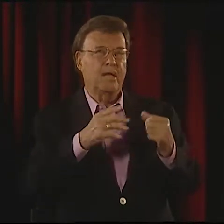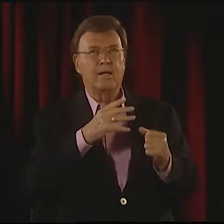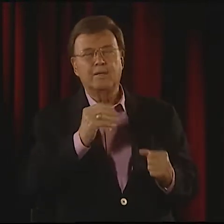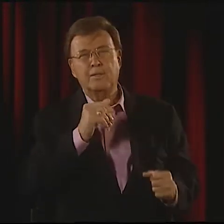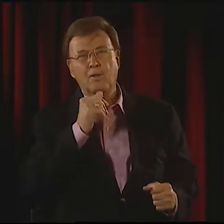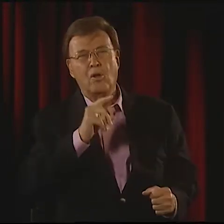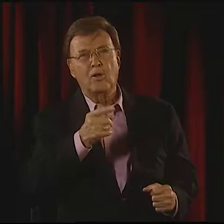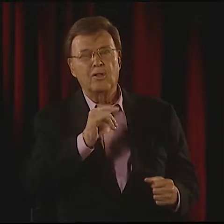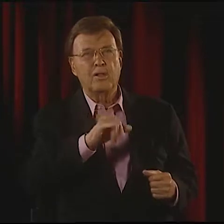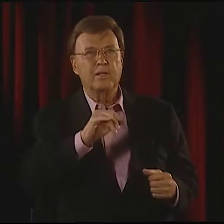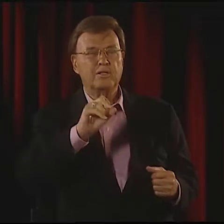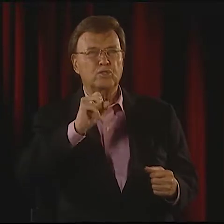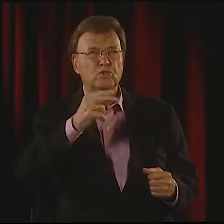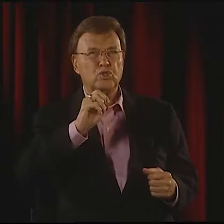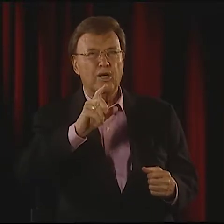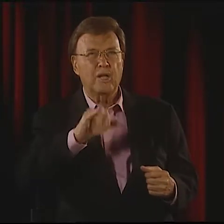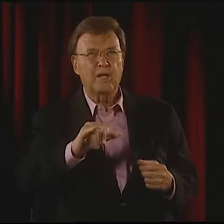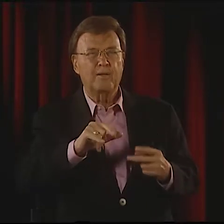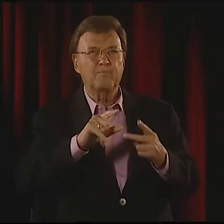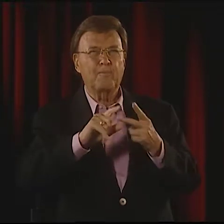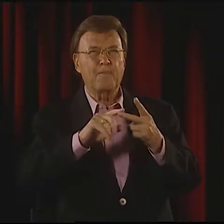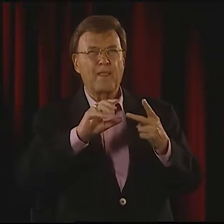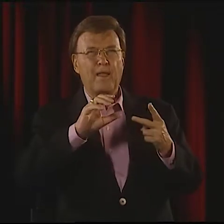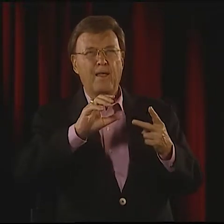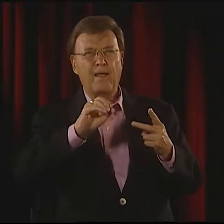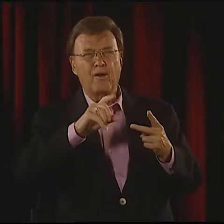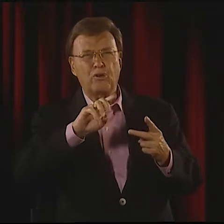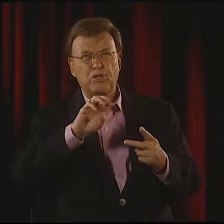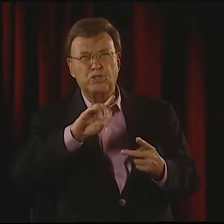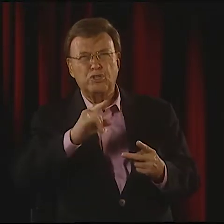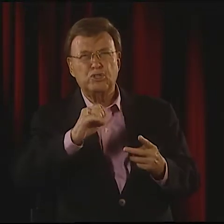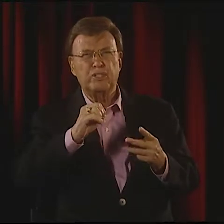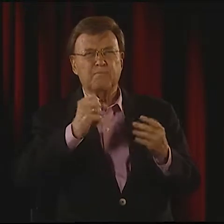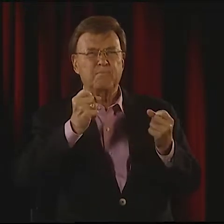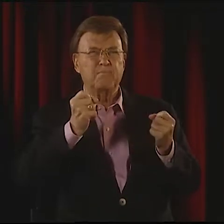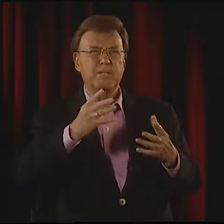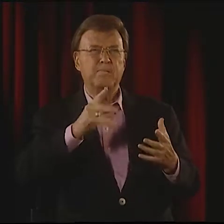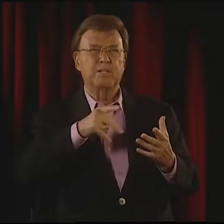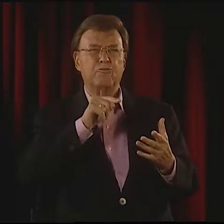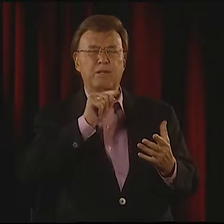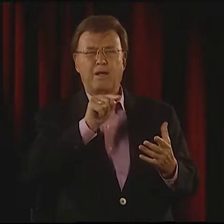LET ME THINK. HE DID SHELLEY, WADSWORTH,